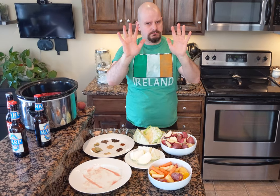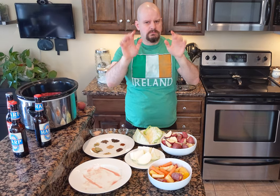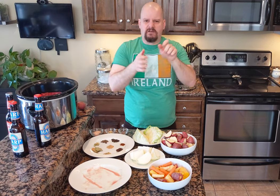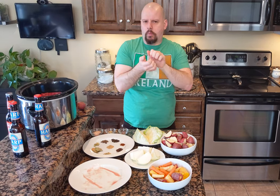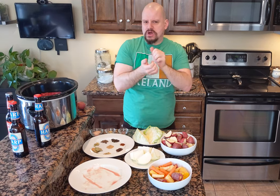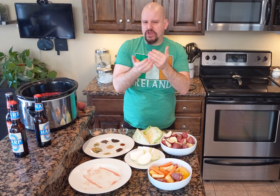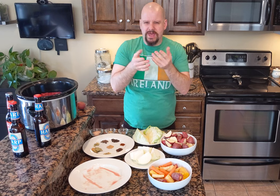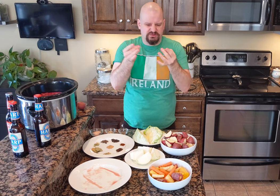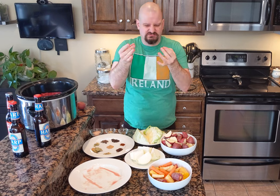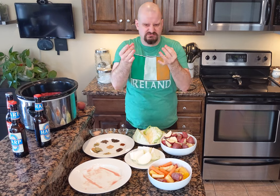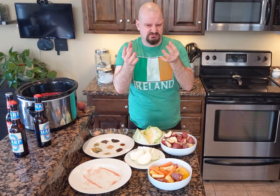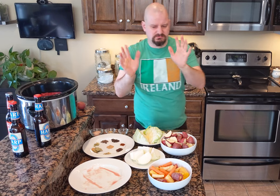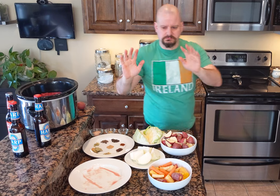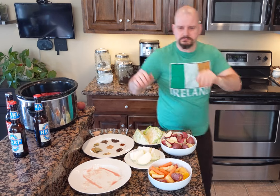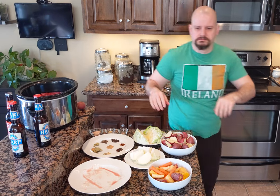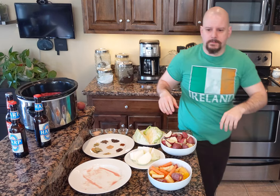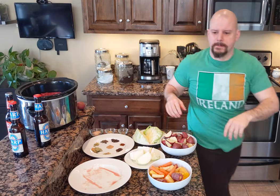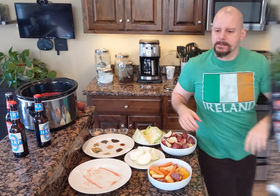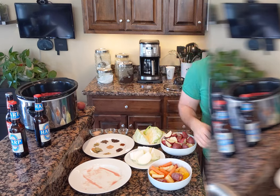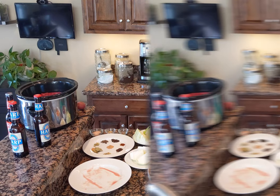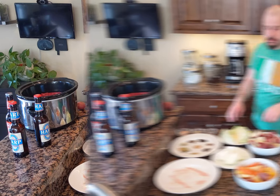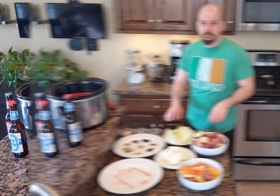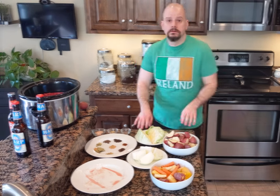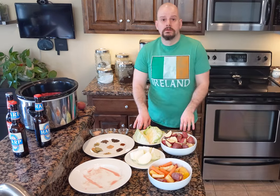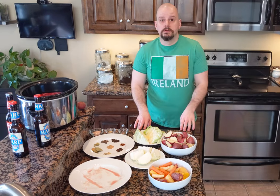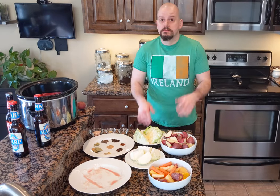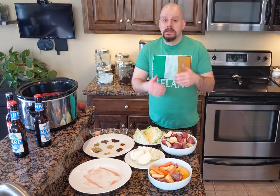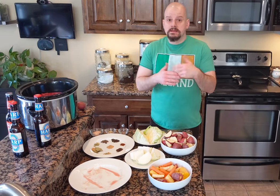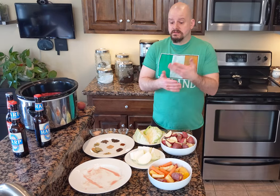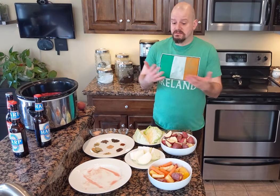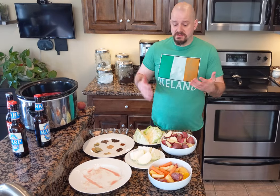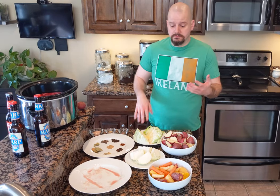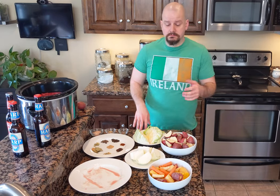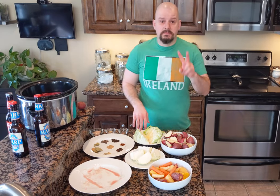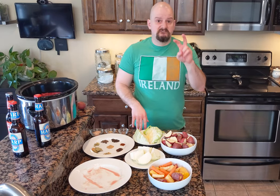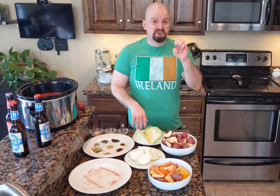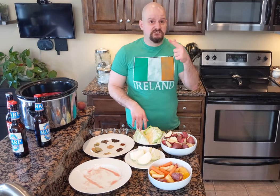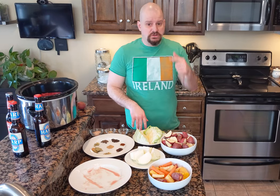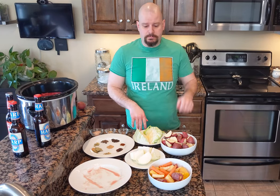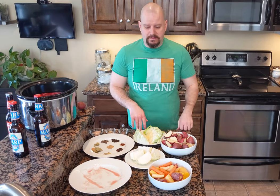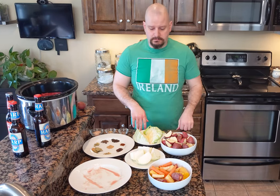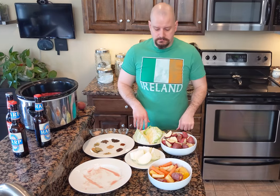I'll have to wash my hands, it's slimy. The next things are vegetables.